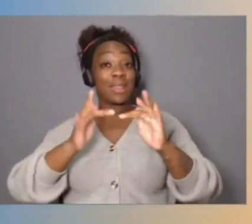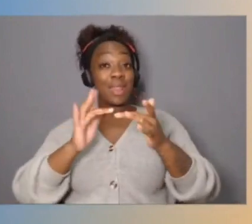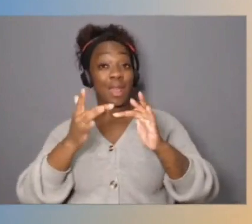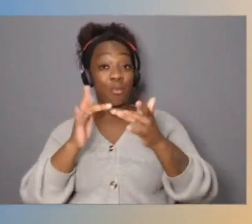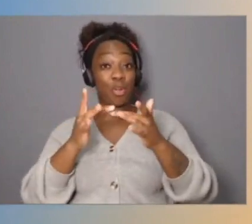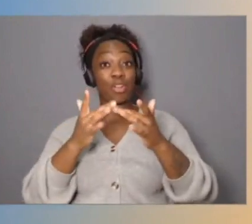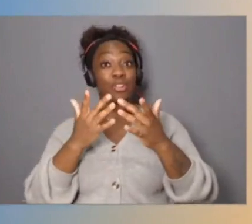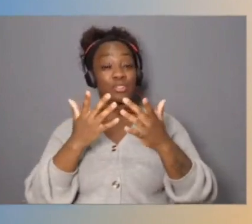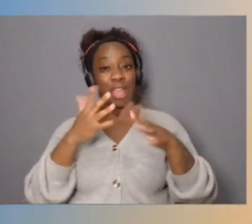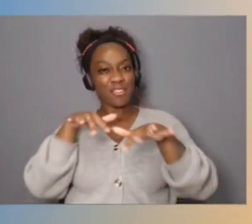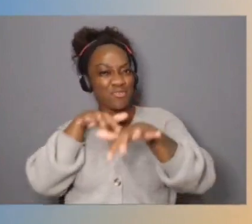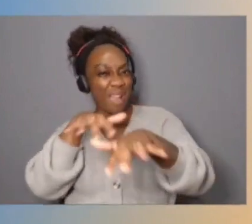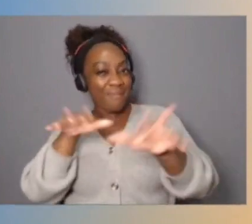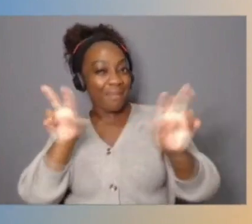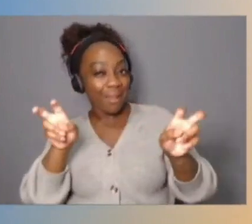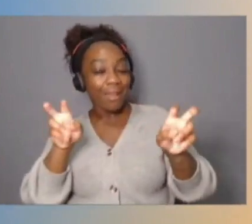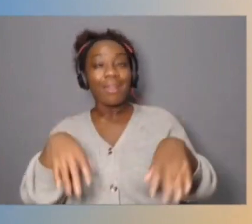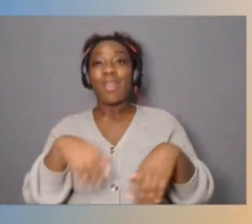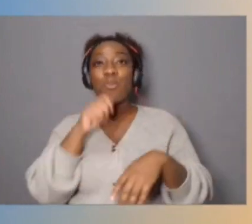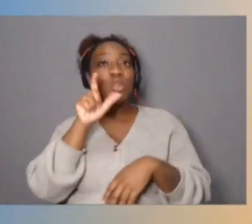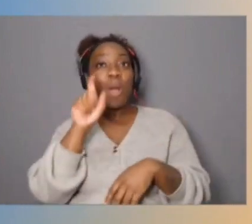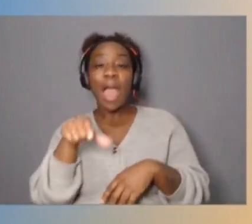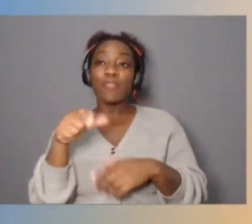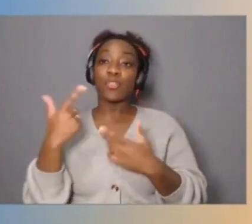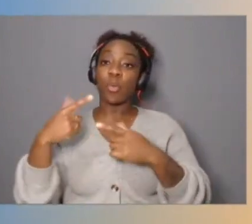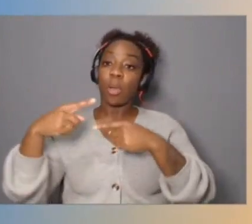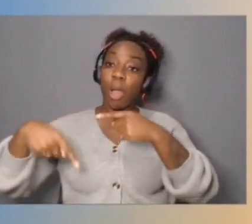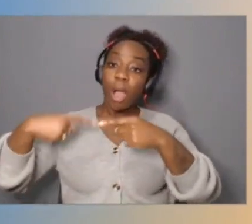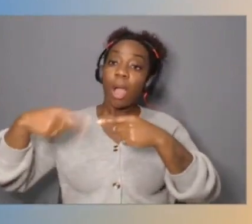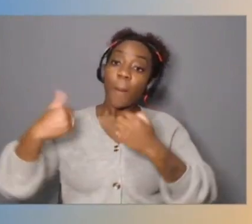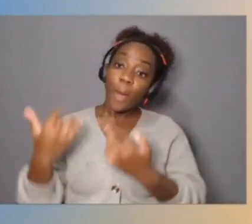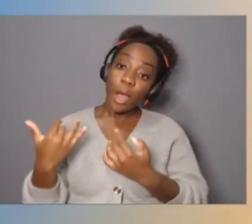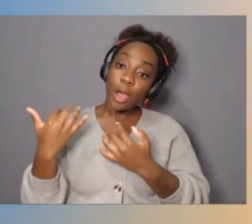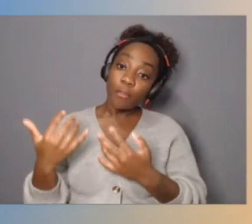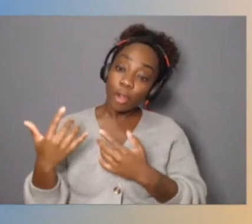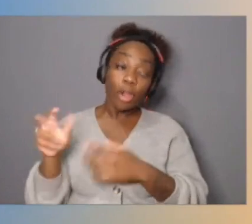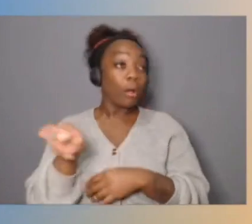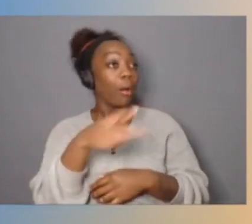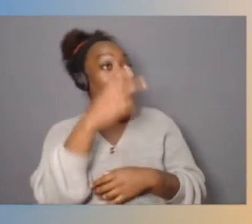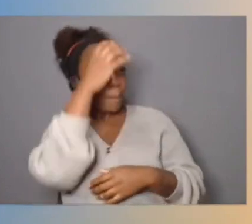put it in memory, run encryption on it, copy it back out. We're able to stream the encryption